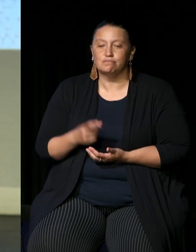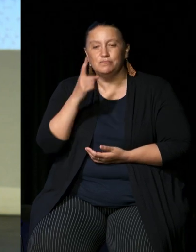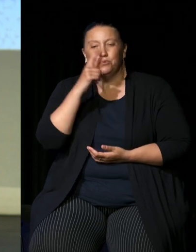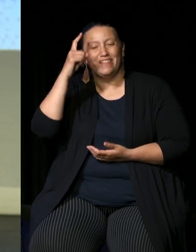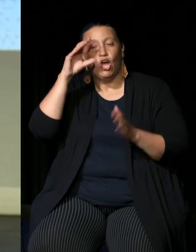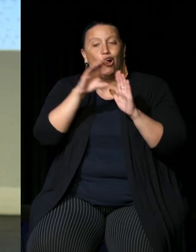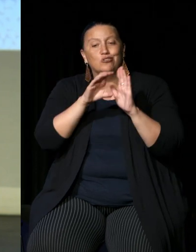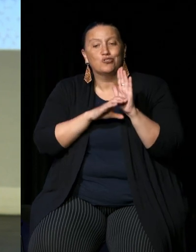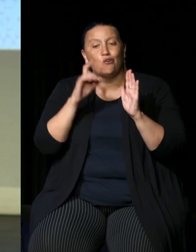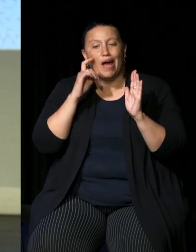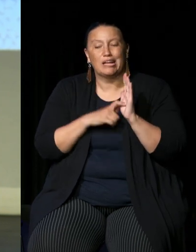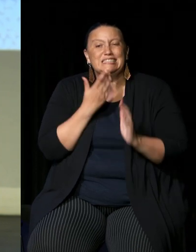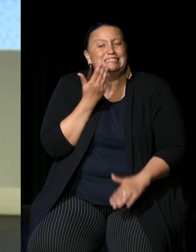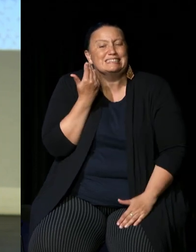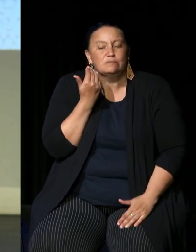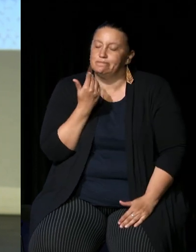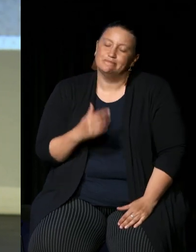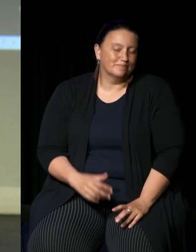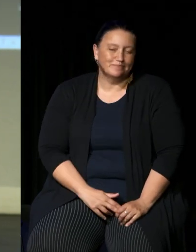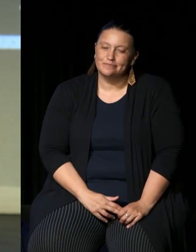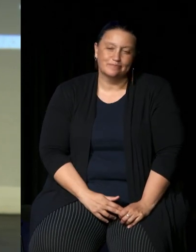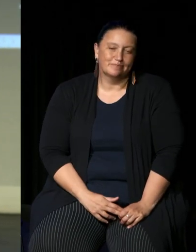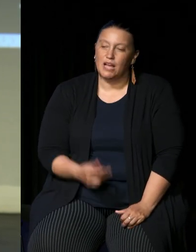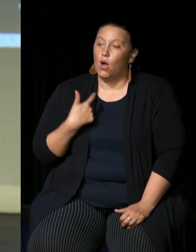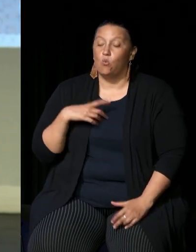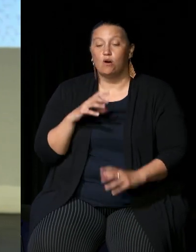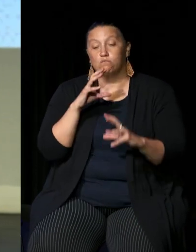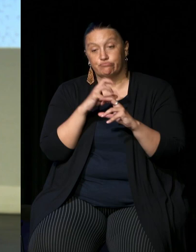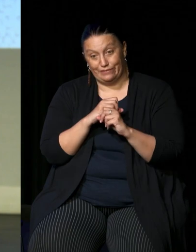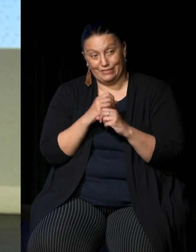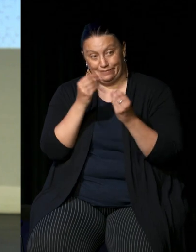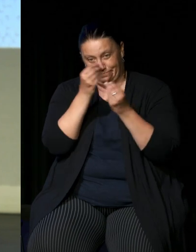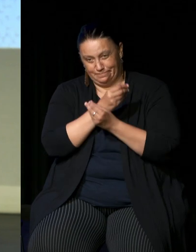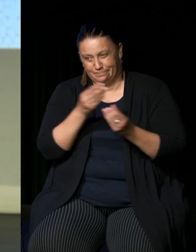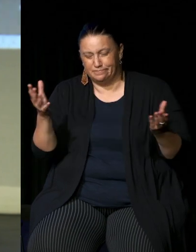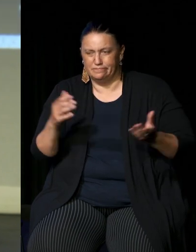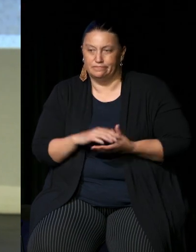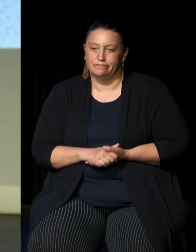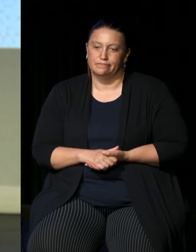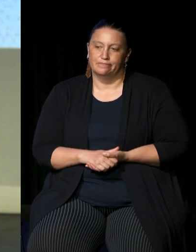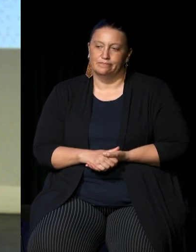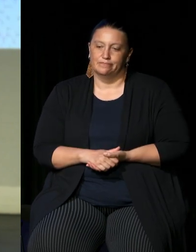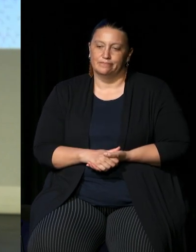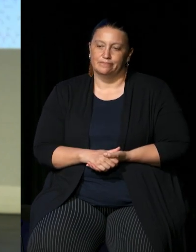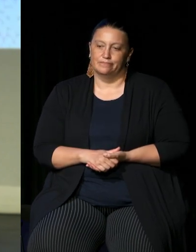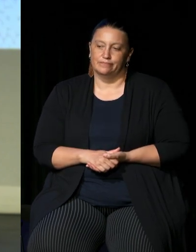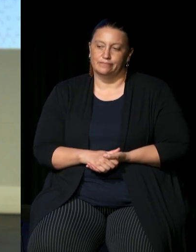recognition has been a very recent thing I just want to very briefly tell you um that uh obviously